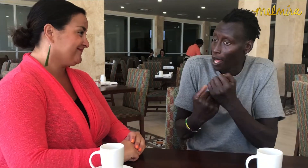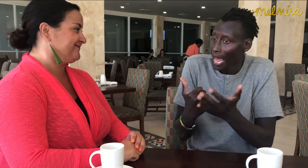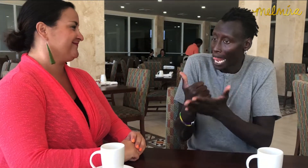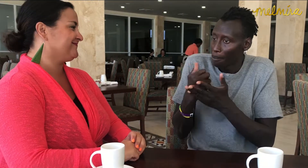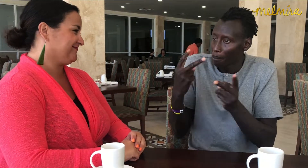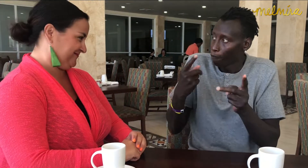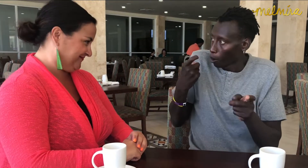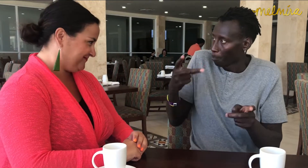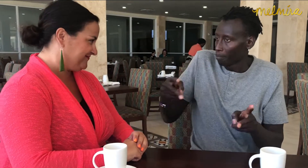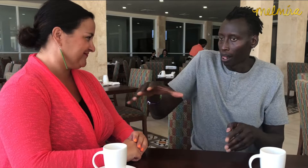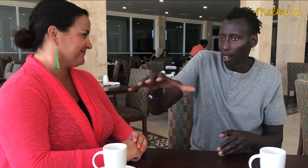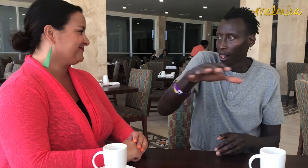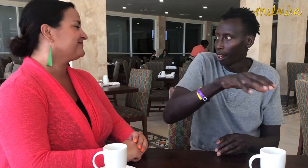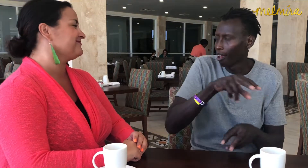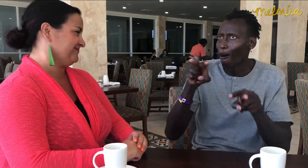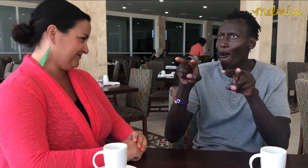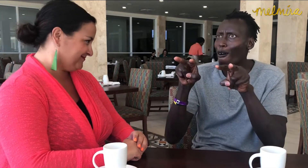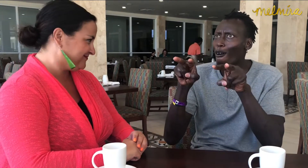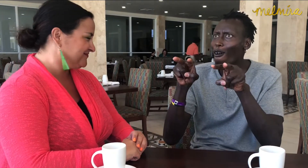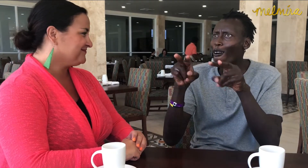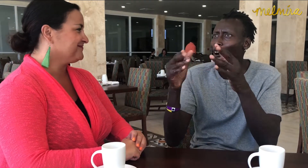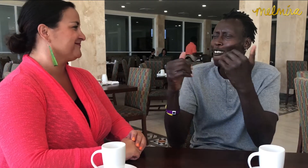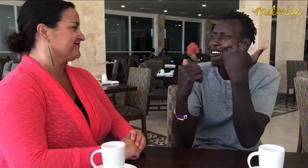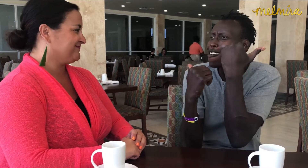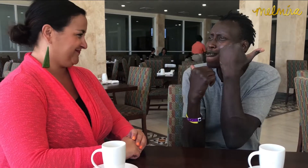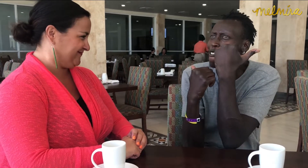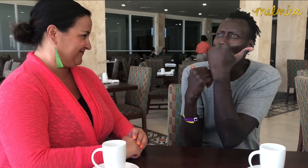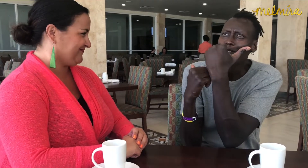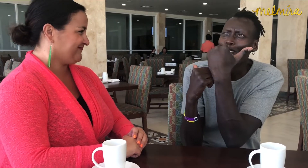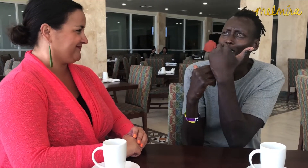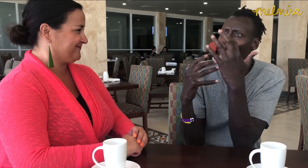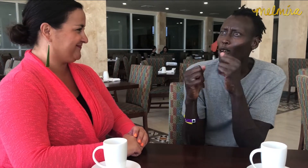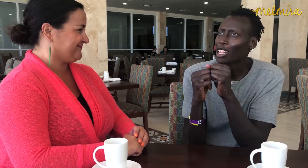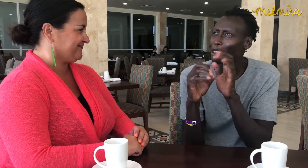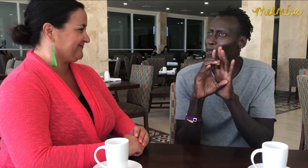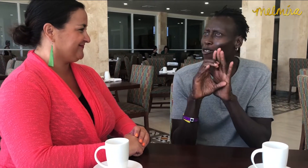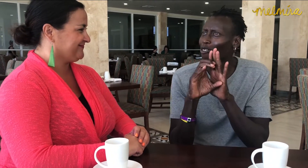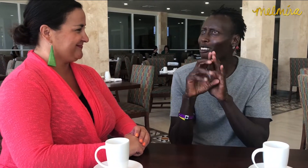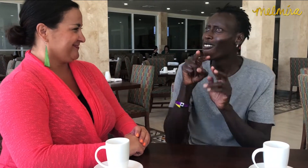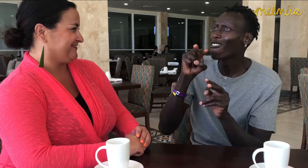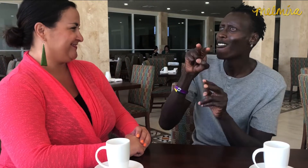Indeed! I support and help people all over. They watch me, embrace me, want to take pictures with me